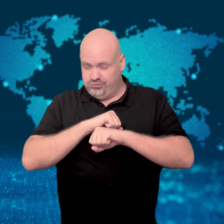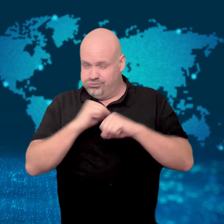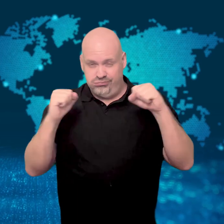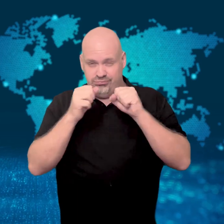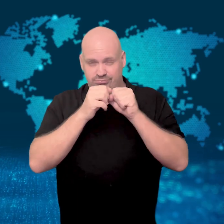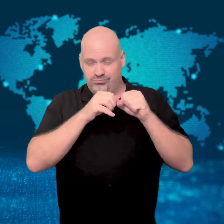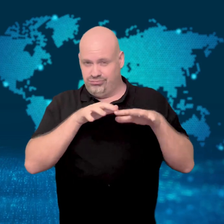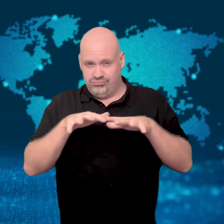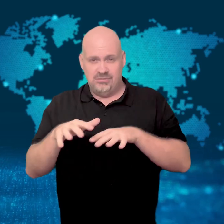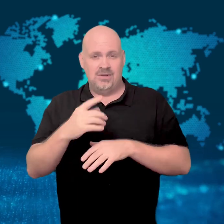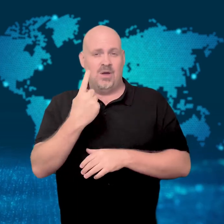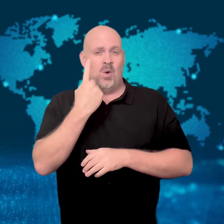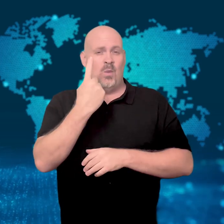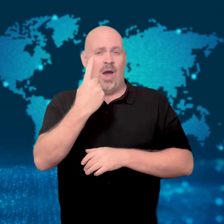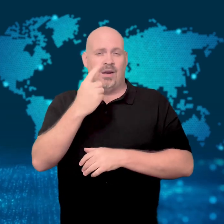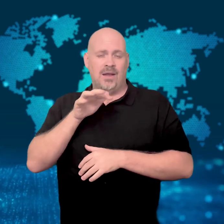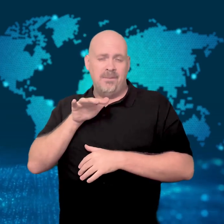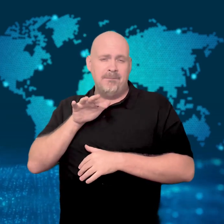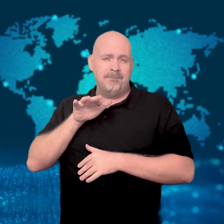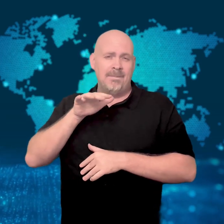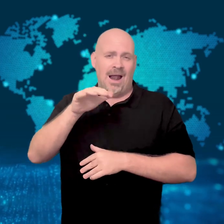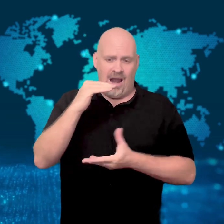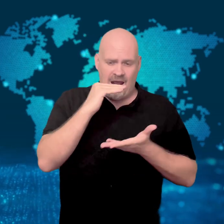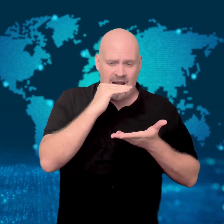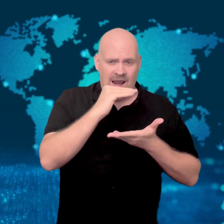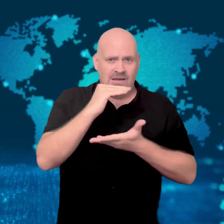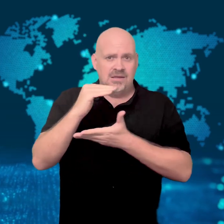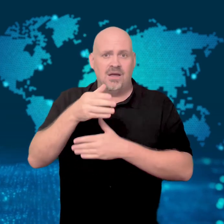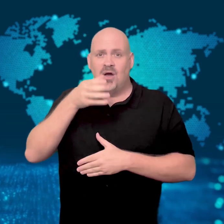and out onto the street.